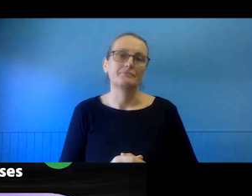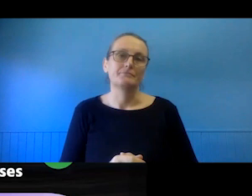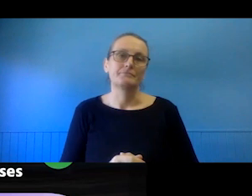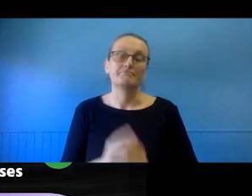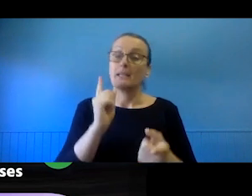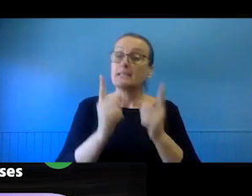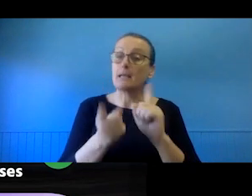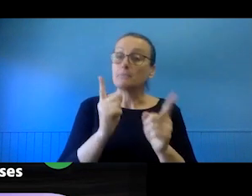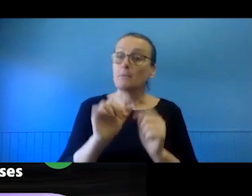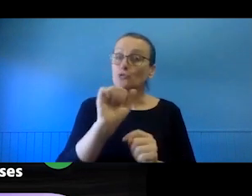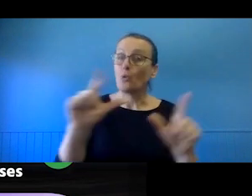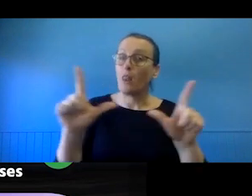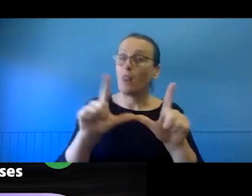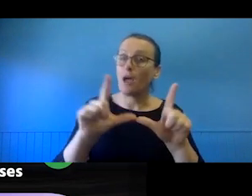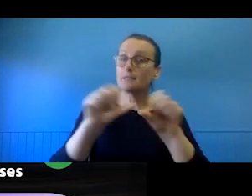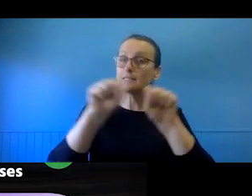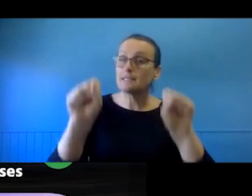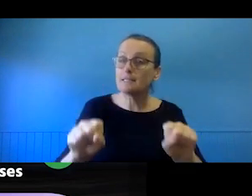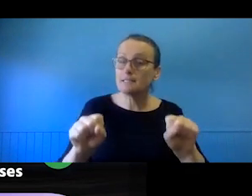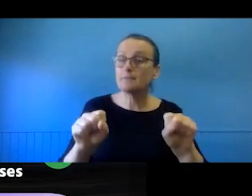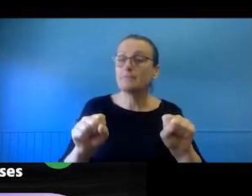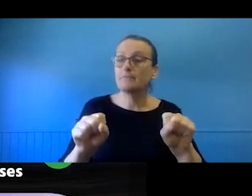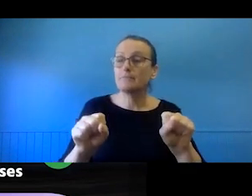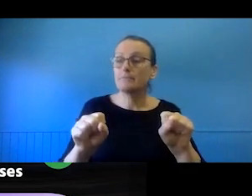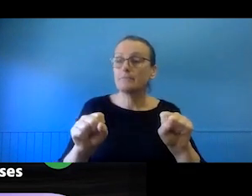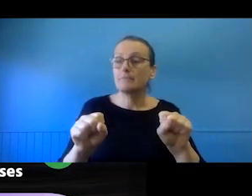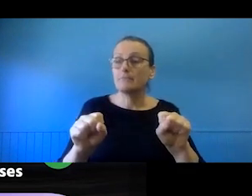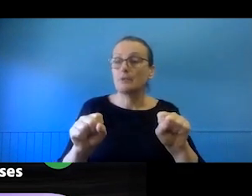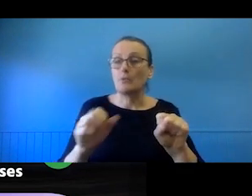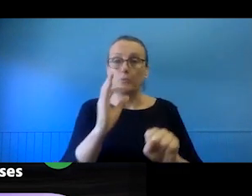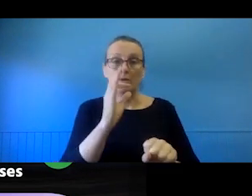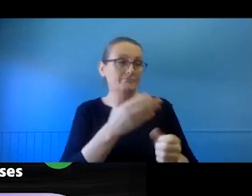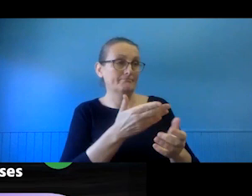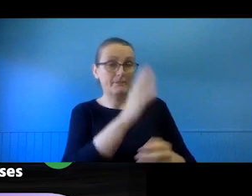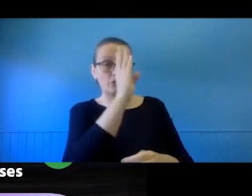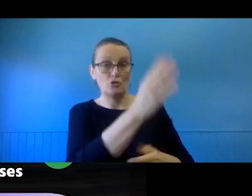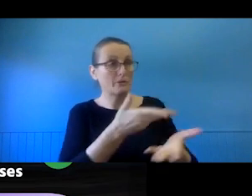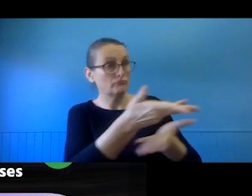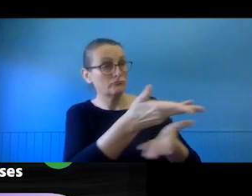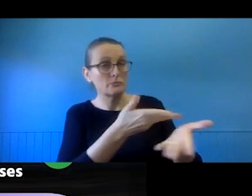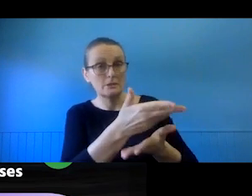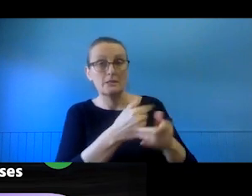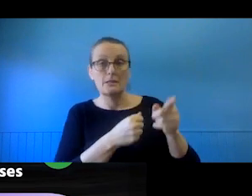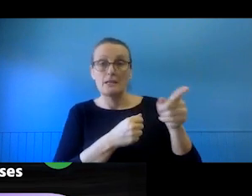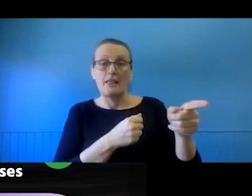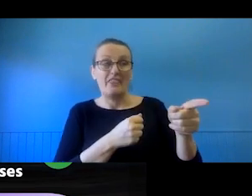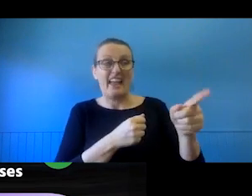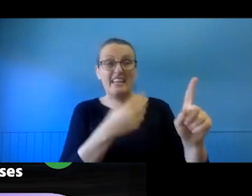licensing system might encourage the direct parties that you're working with to secure licences from the third parties, rather than you